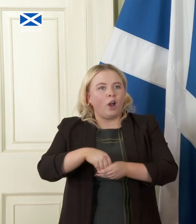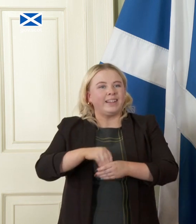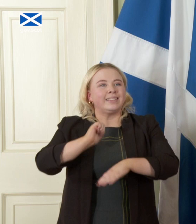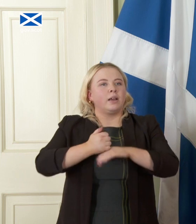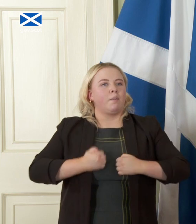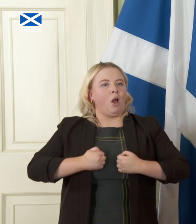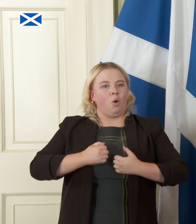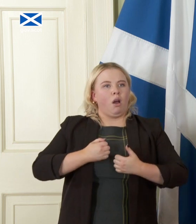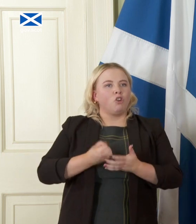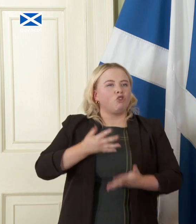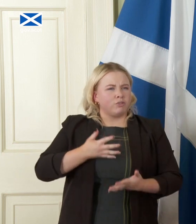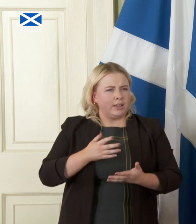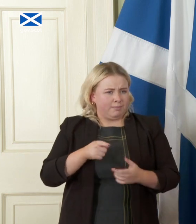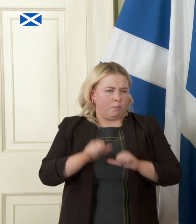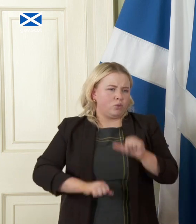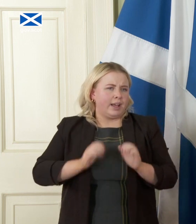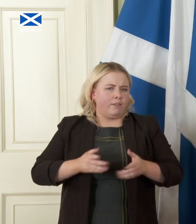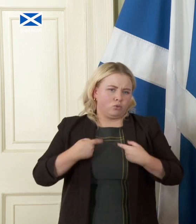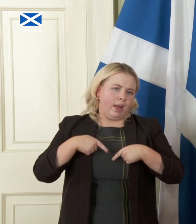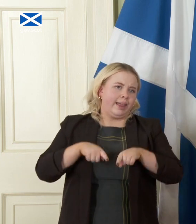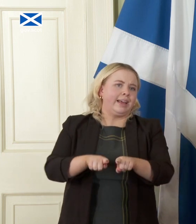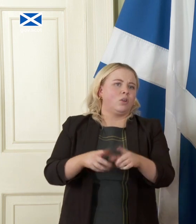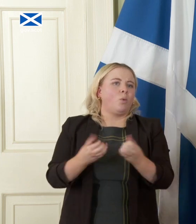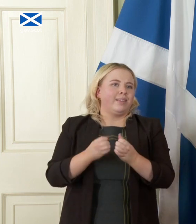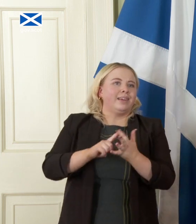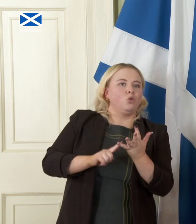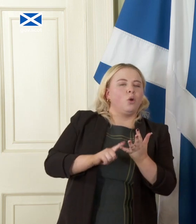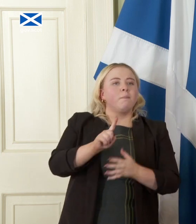processes that we would want to align but the idea that we would have to have our own currency before